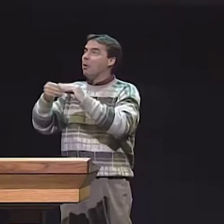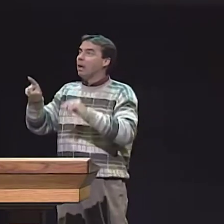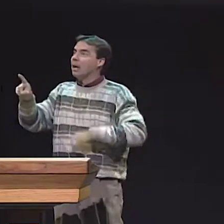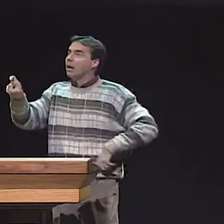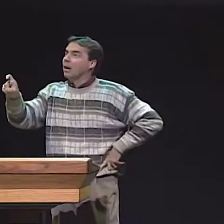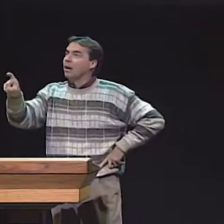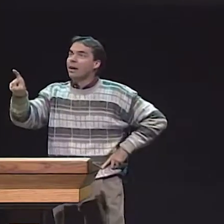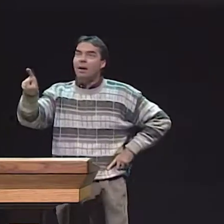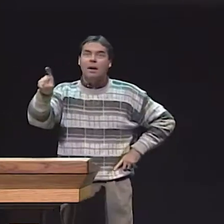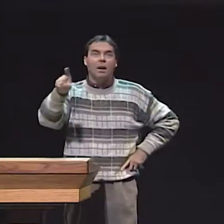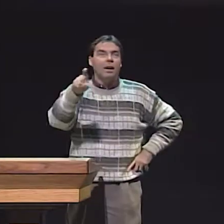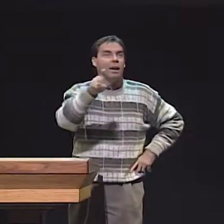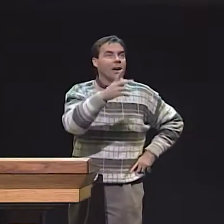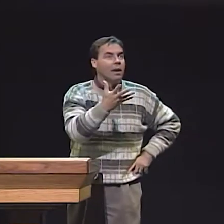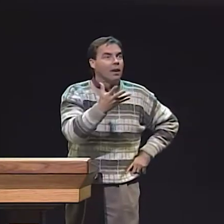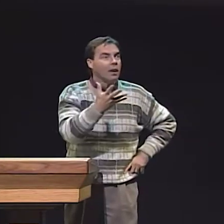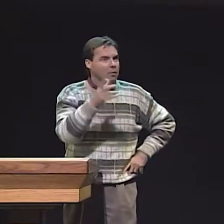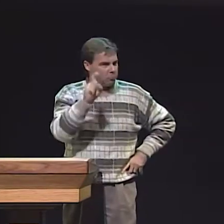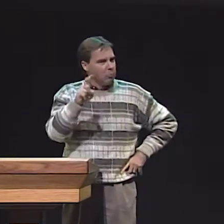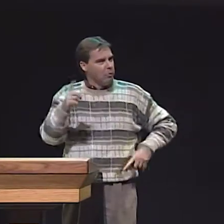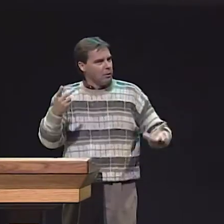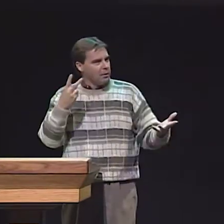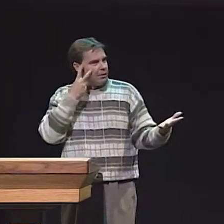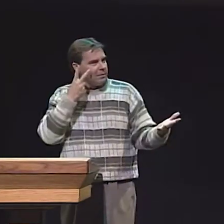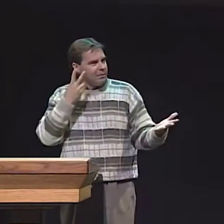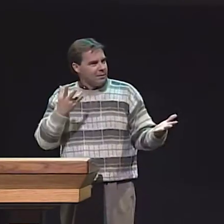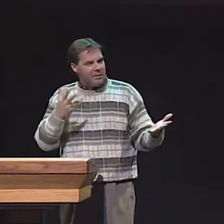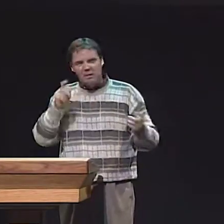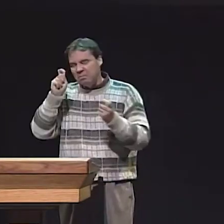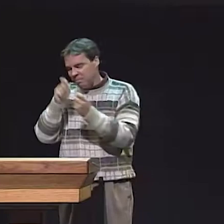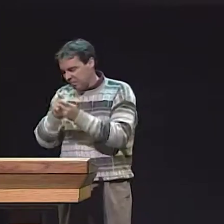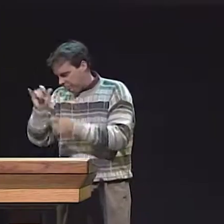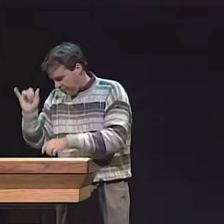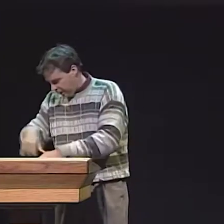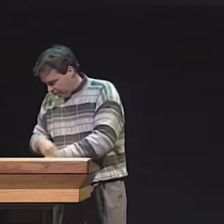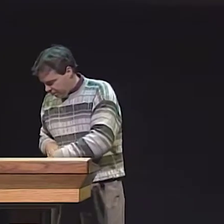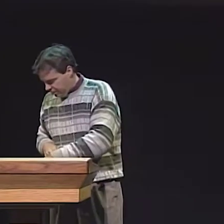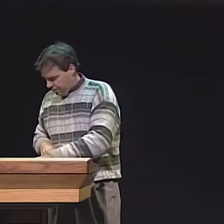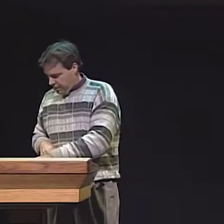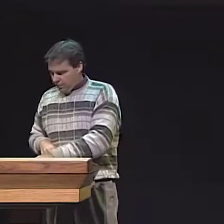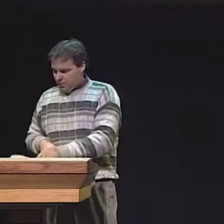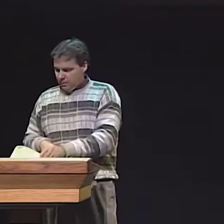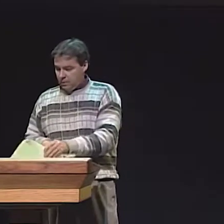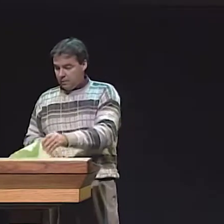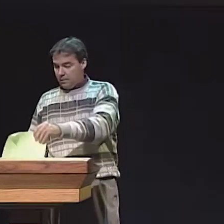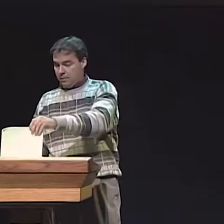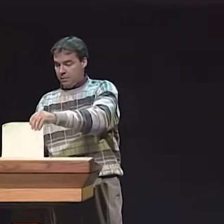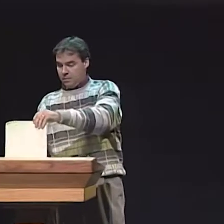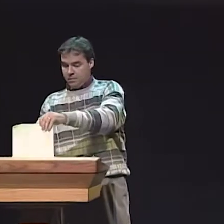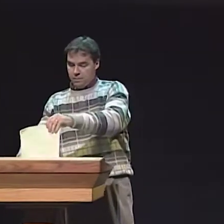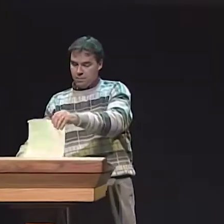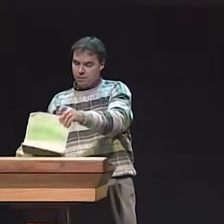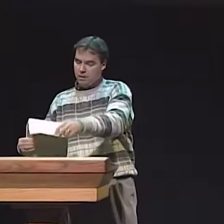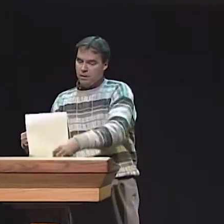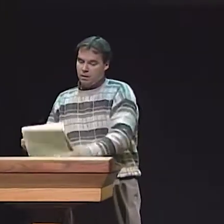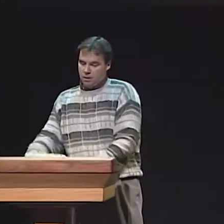DISCOURSE ENABLES CHILDREN TO LEARN LANGUAGE, SO, WE WOULD THINK THAT IF THEY LEARNED-- IF WE WORKED ON THEIR ASL DISCOURSE,